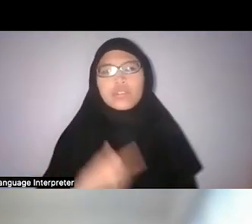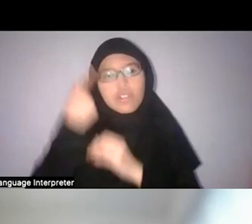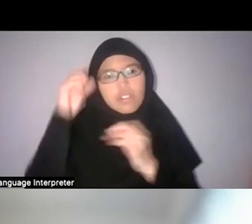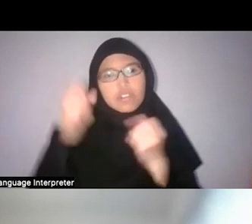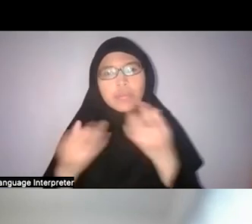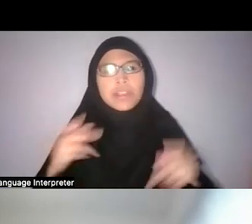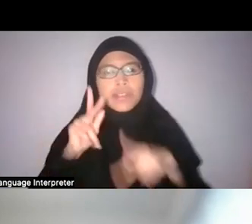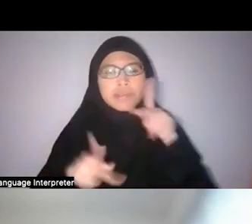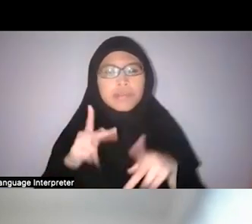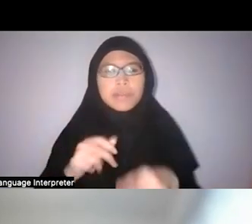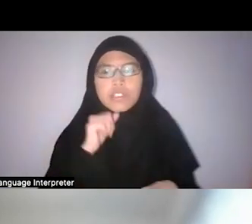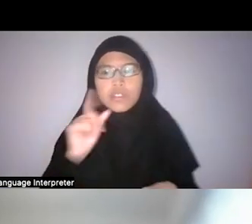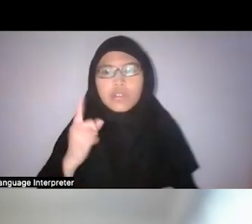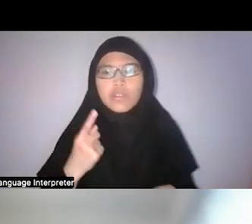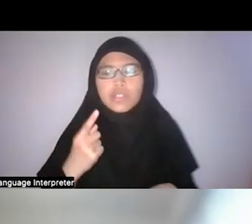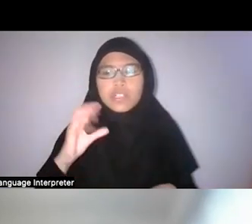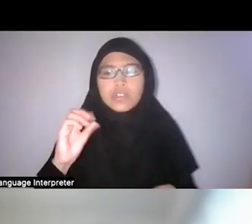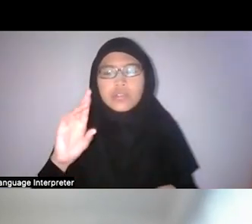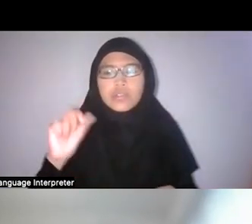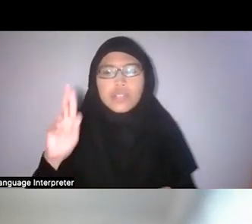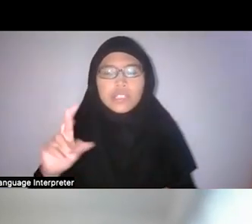And not just curators and not just librarians,